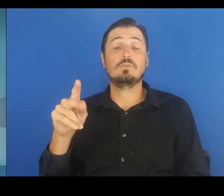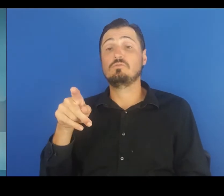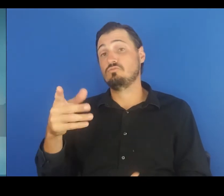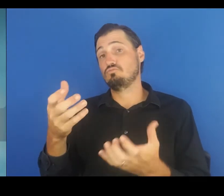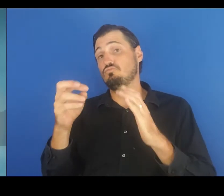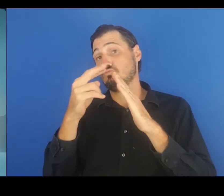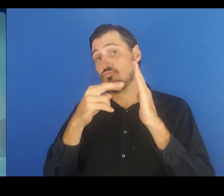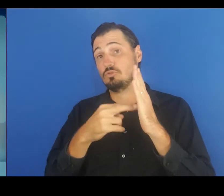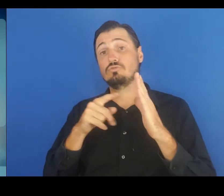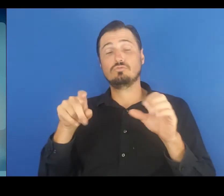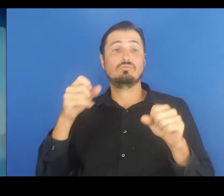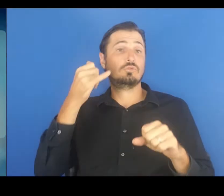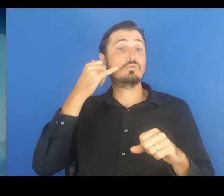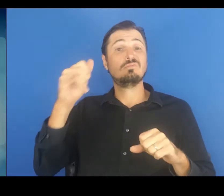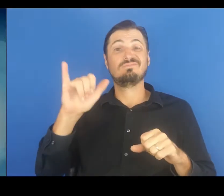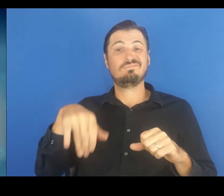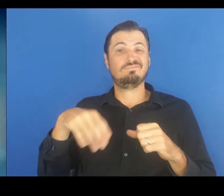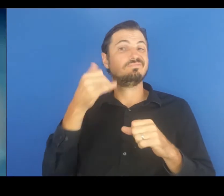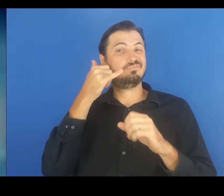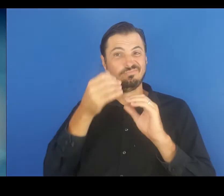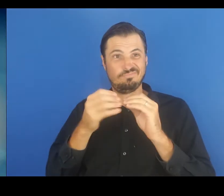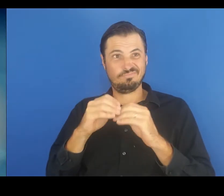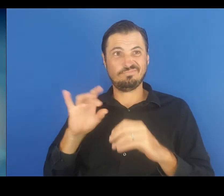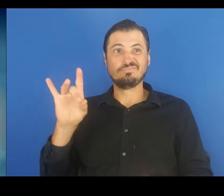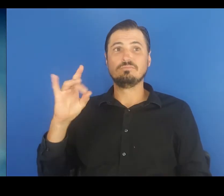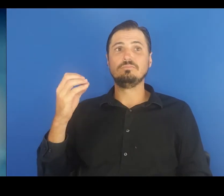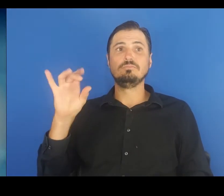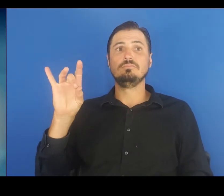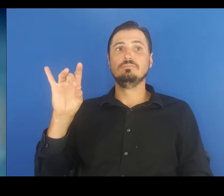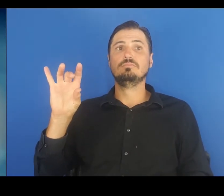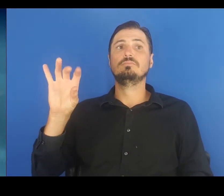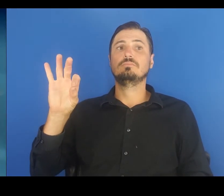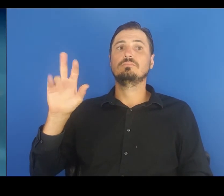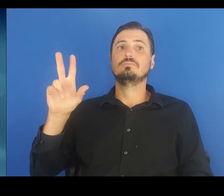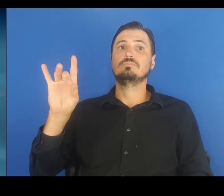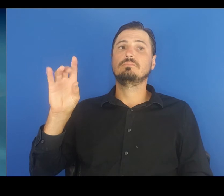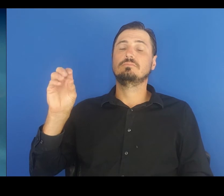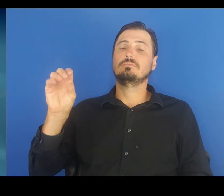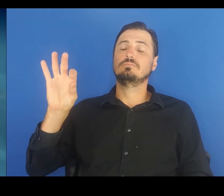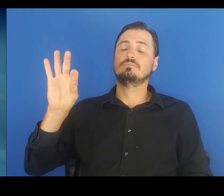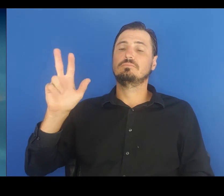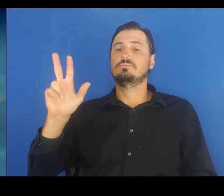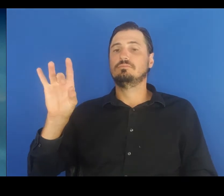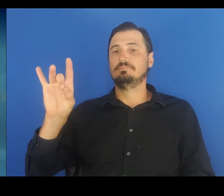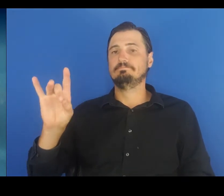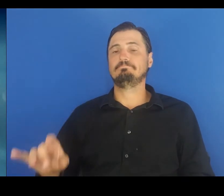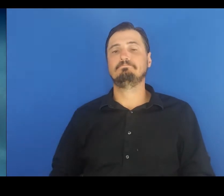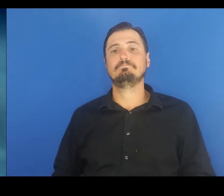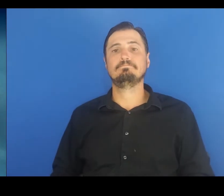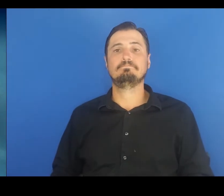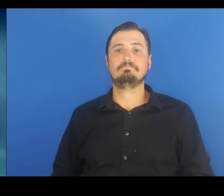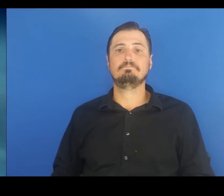To register, please call the Ho’ola Lahui hotline at (808) 938-0938